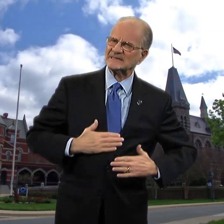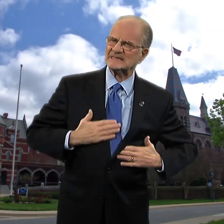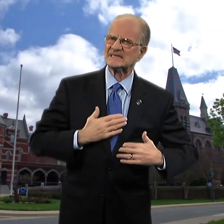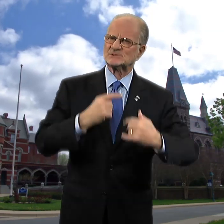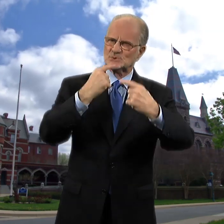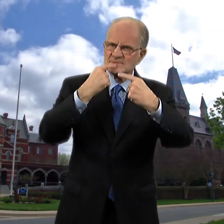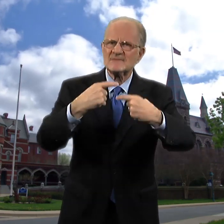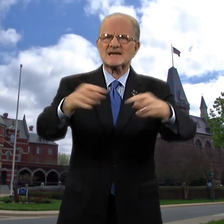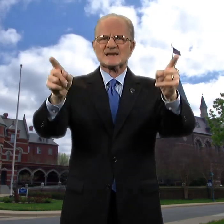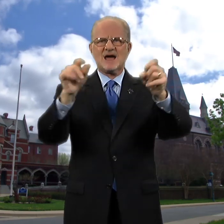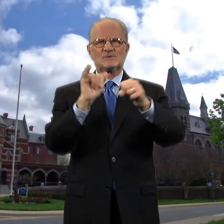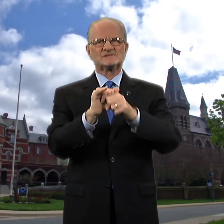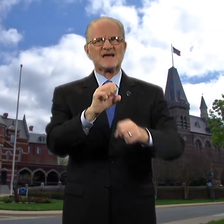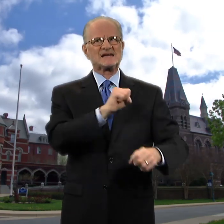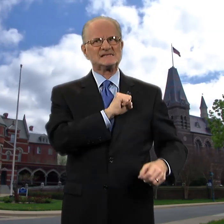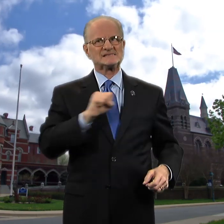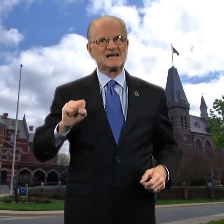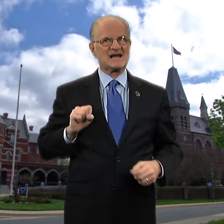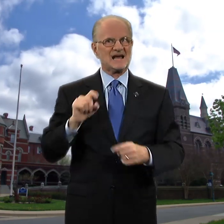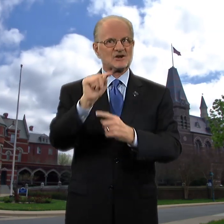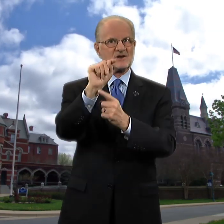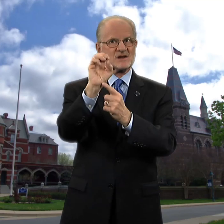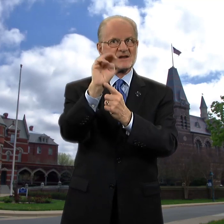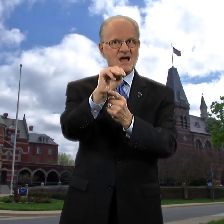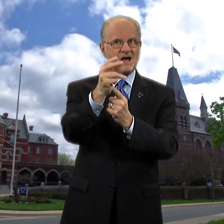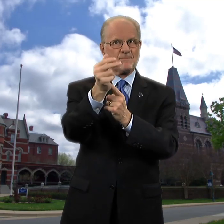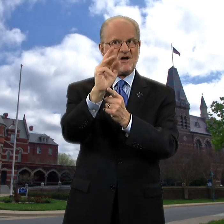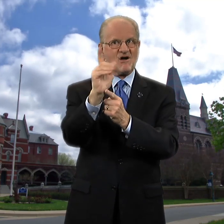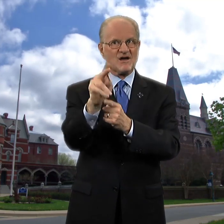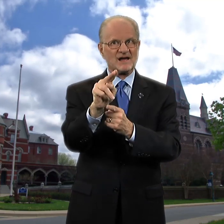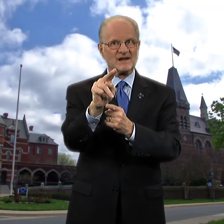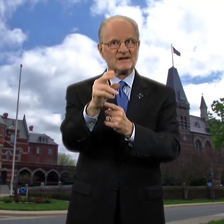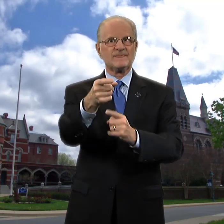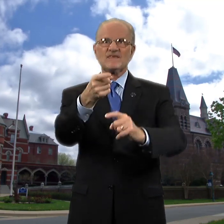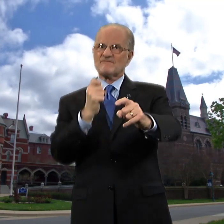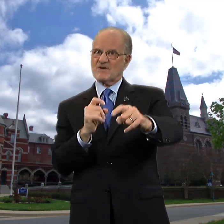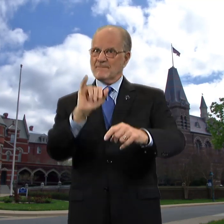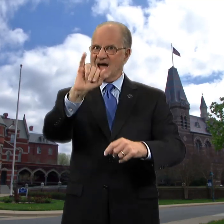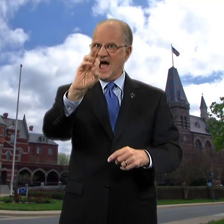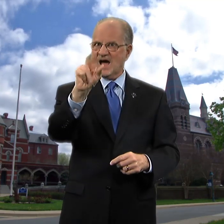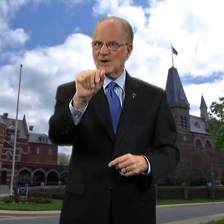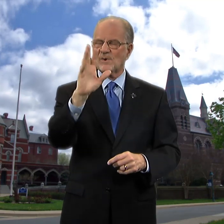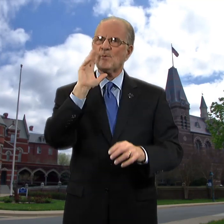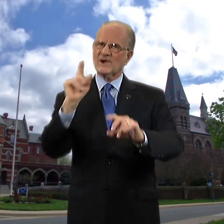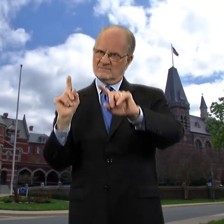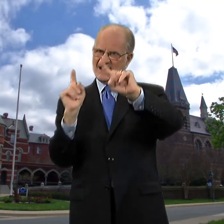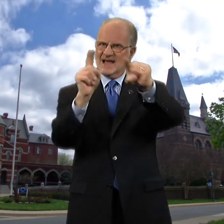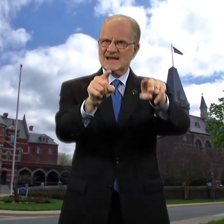I am pleased to announce that Senator Tom Harkin from Iowa will attend commencement